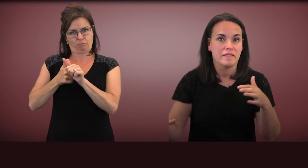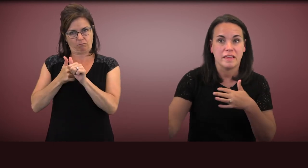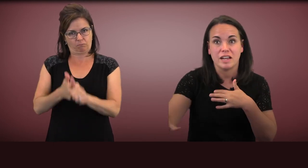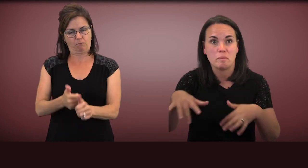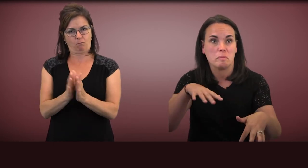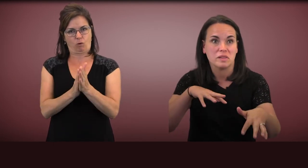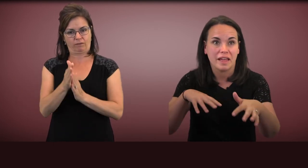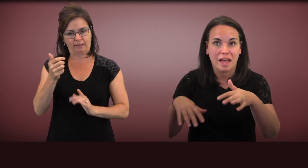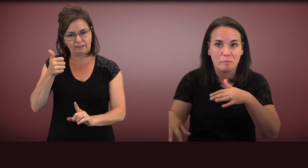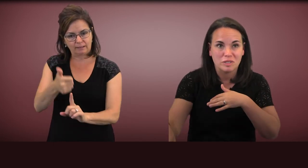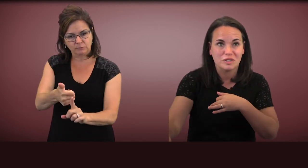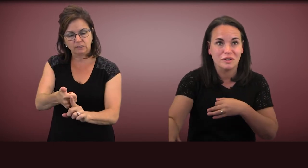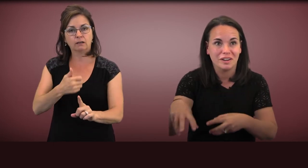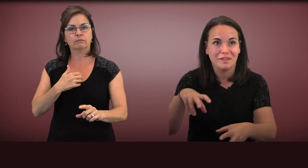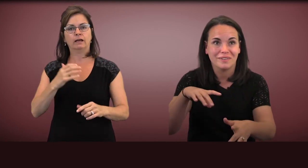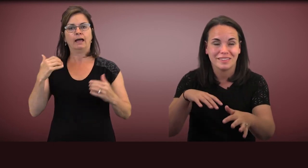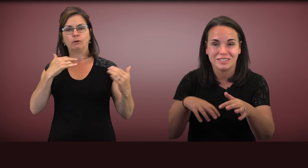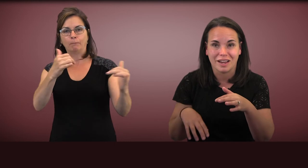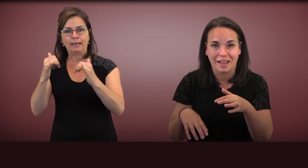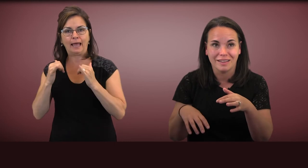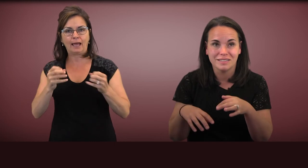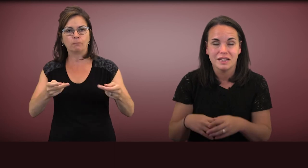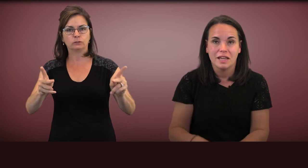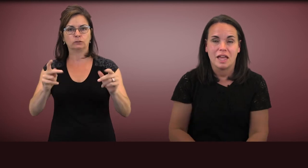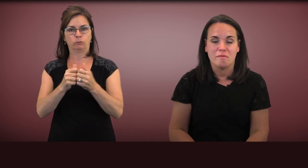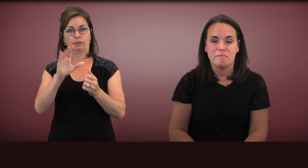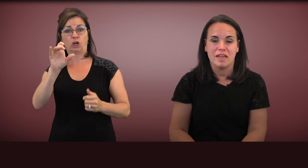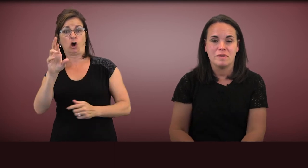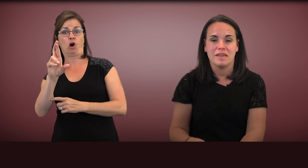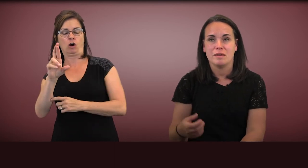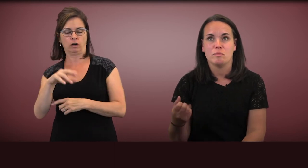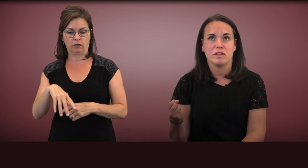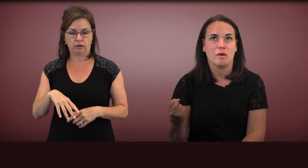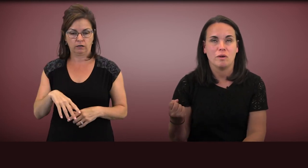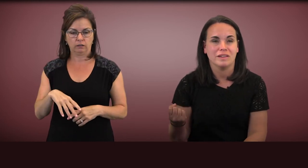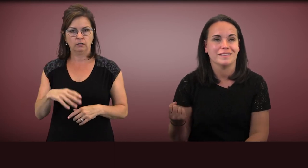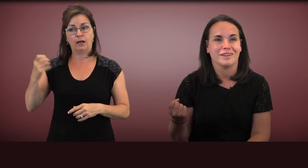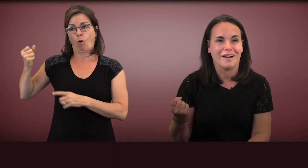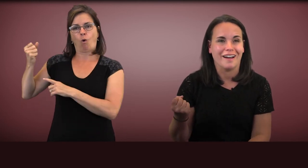setting up a play opportunity with the child and maybe withholding the car